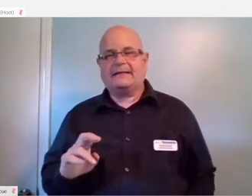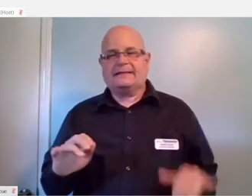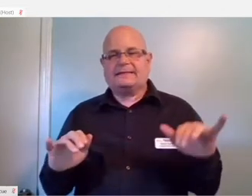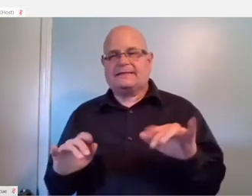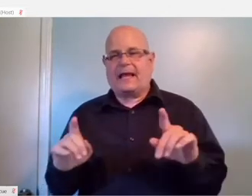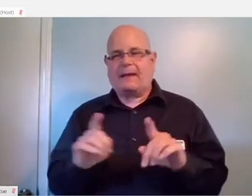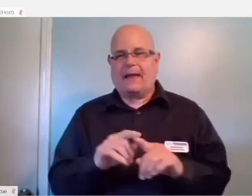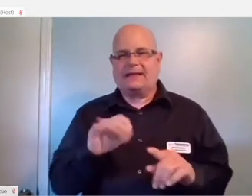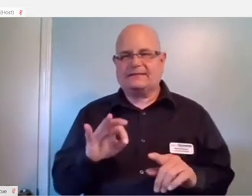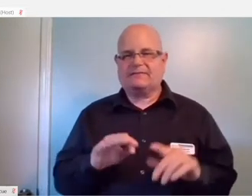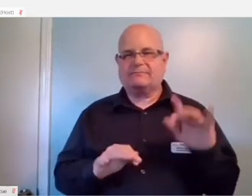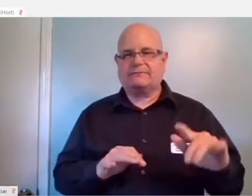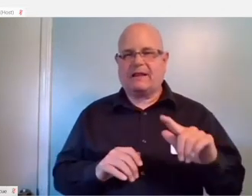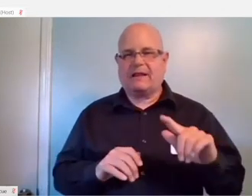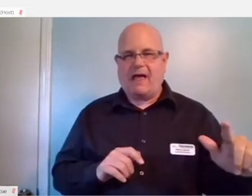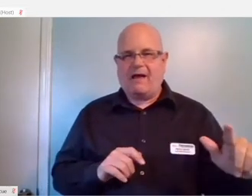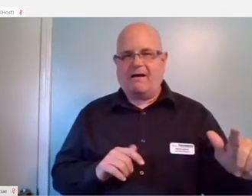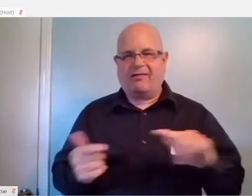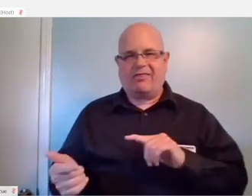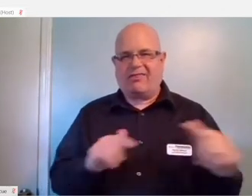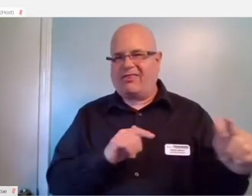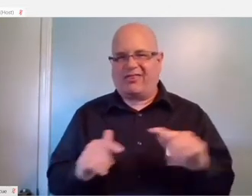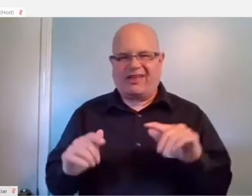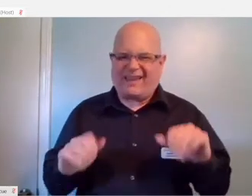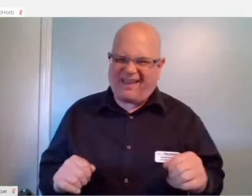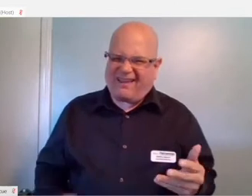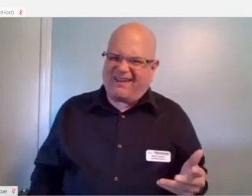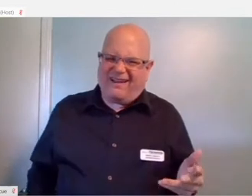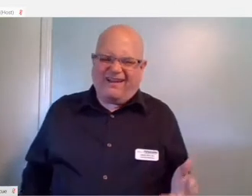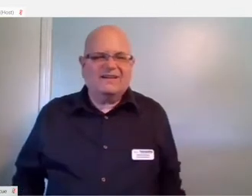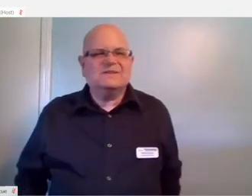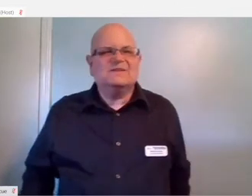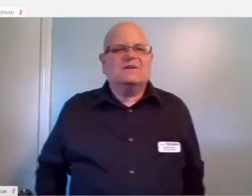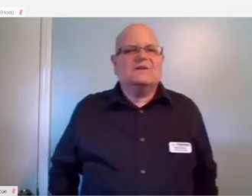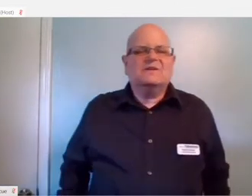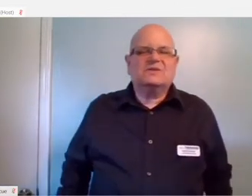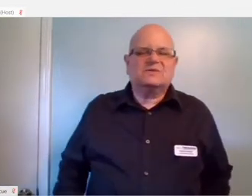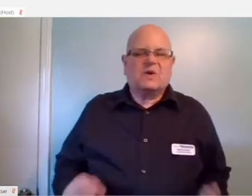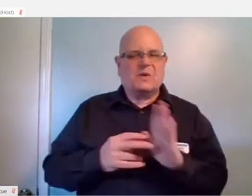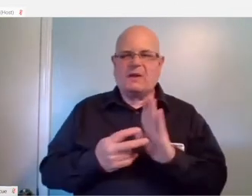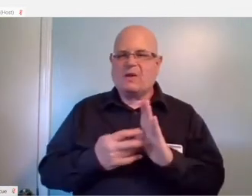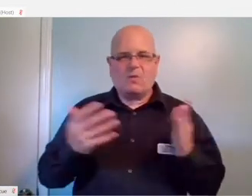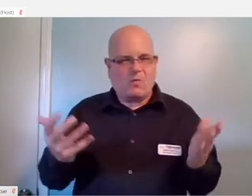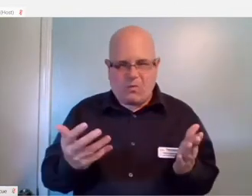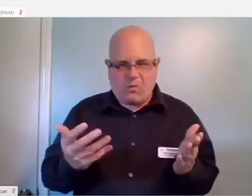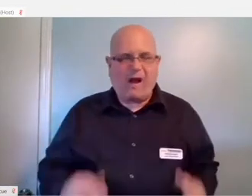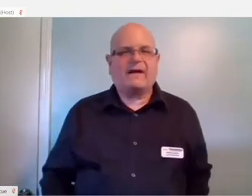it on the left controller, and vice versa. So what this allows for are a couple of different scenarios.